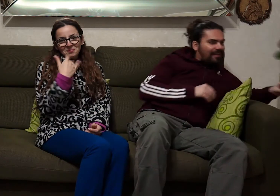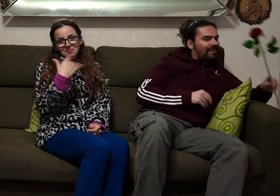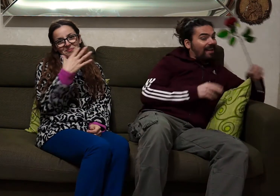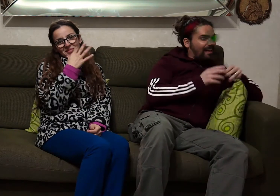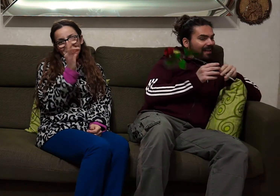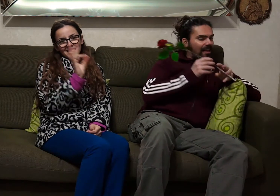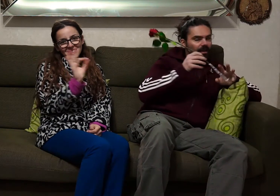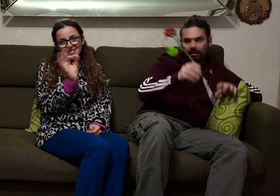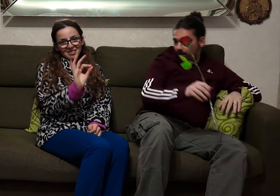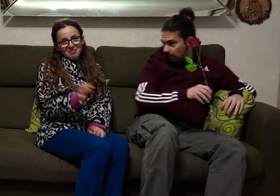Very beautifull!